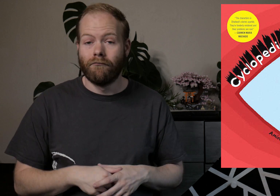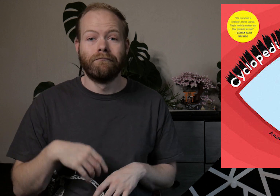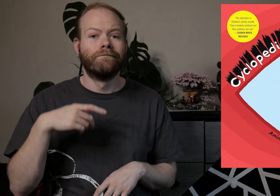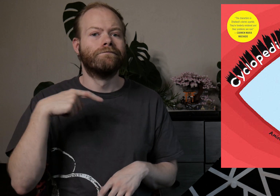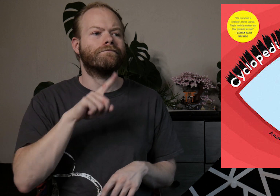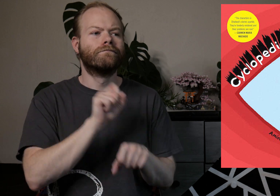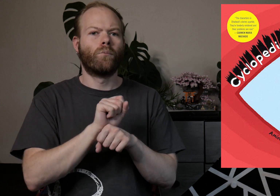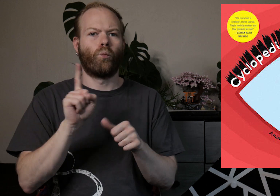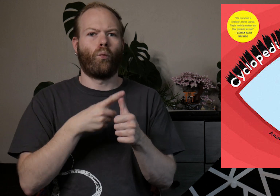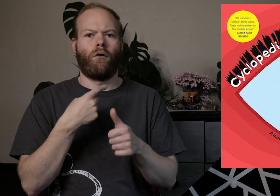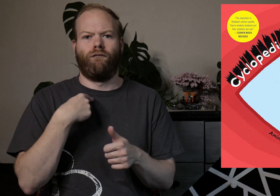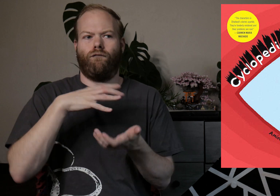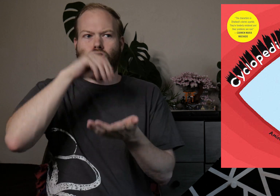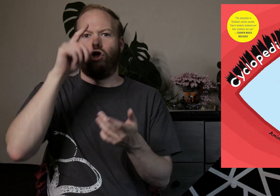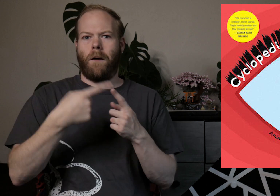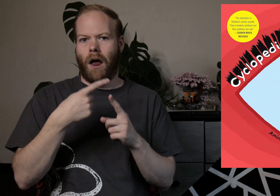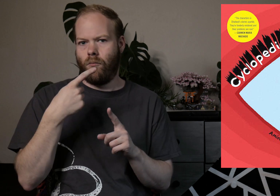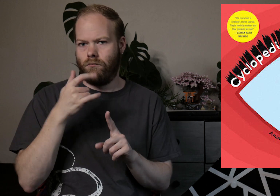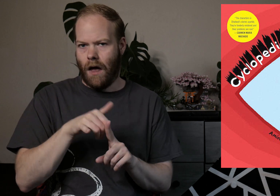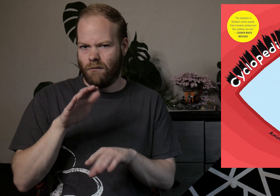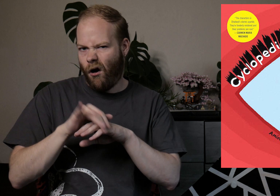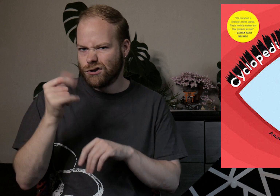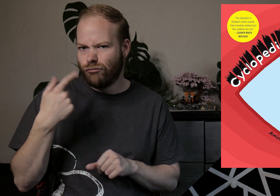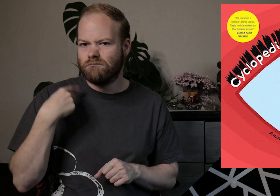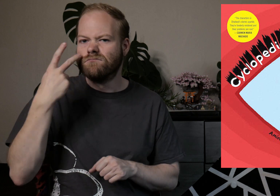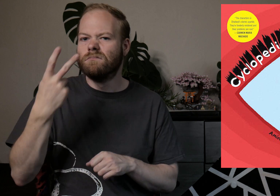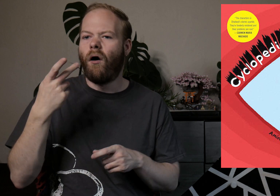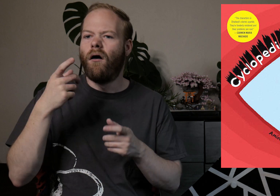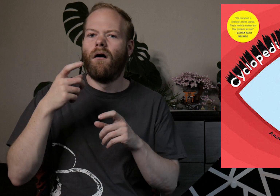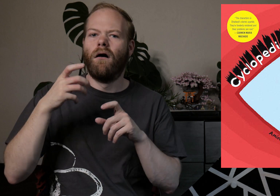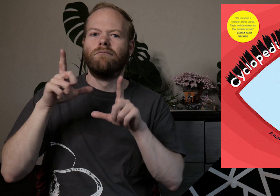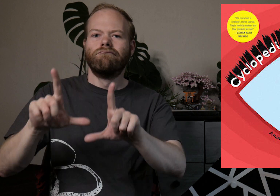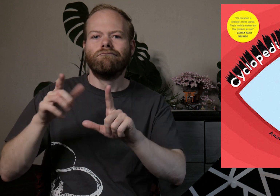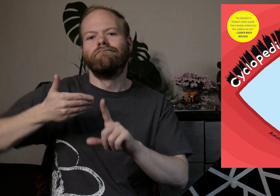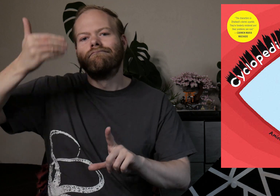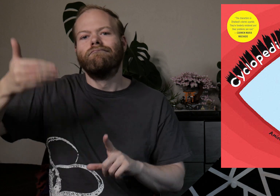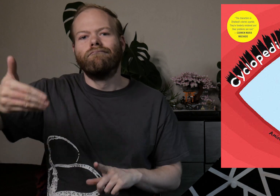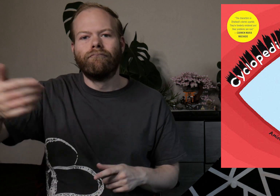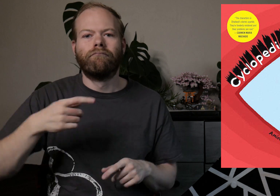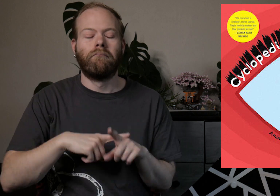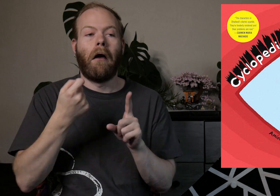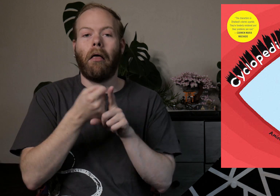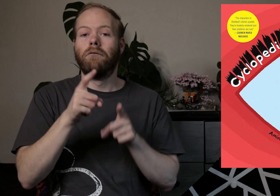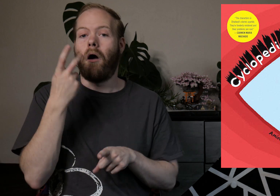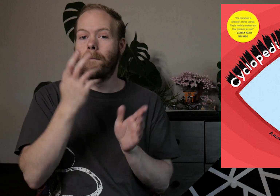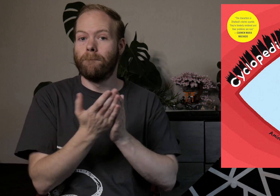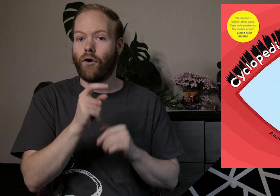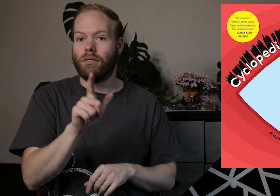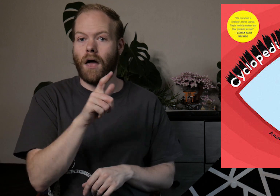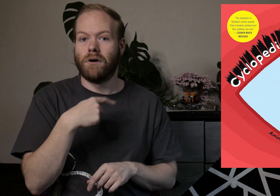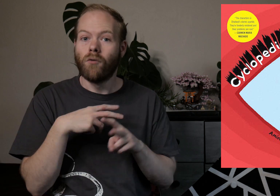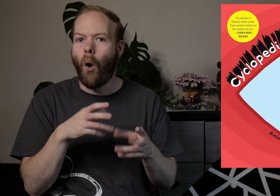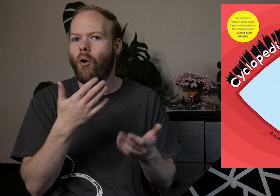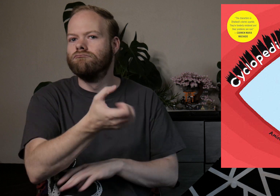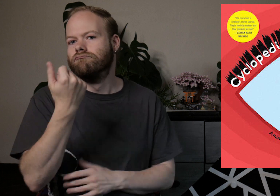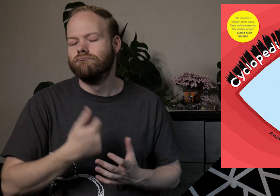This is actually where I first learned about this, I’d always seen a strip here and there, then I happened to see the book at the library.